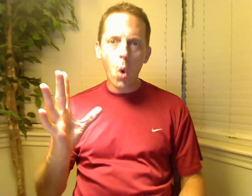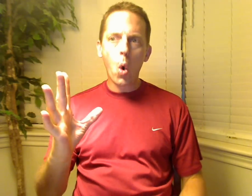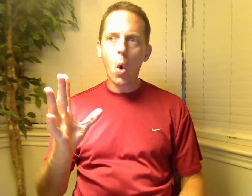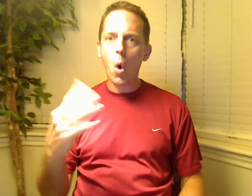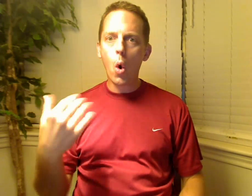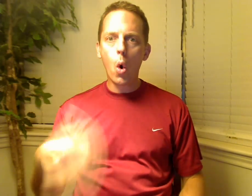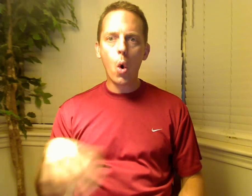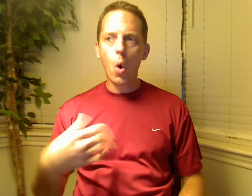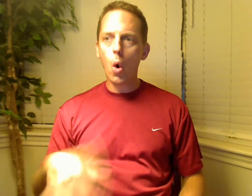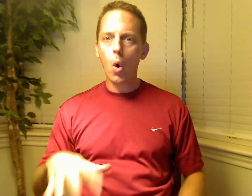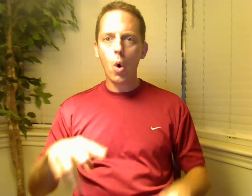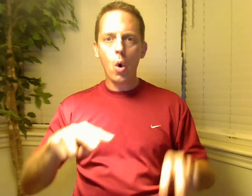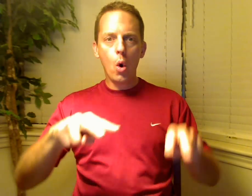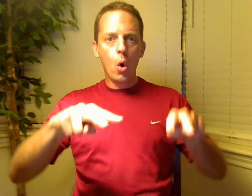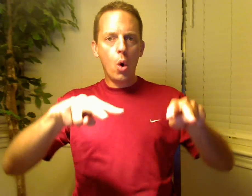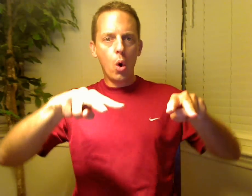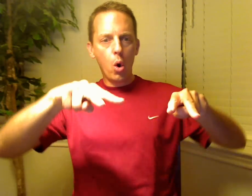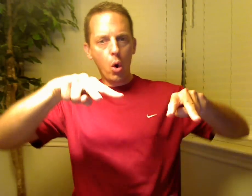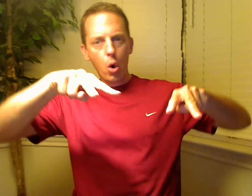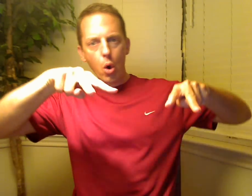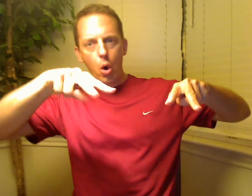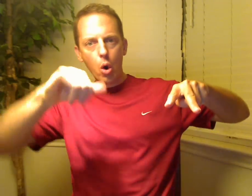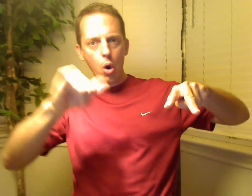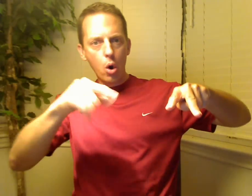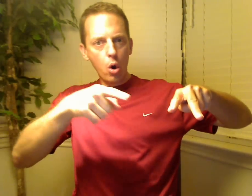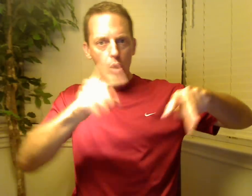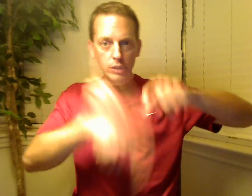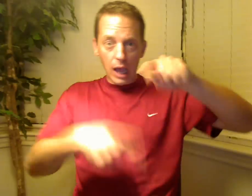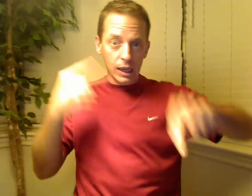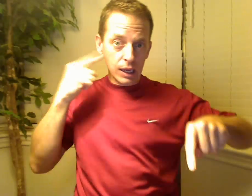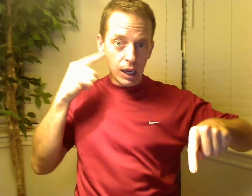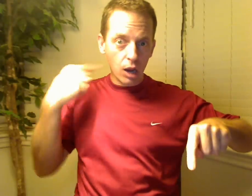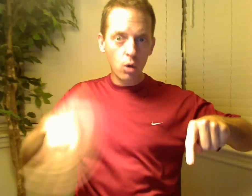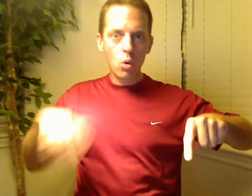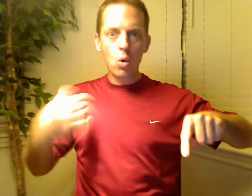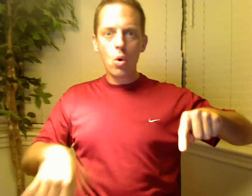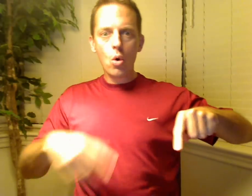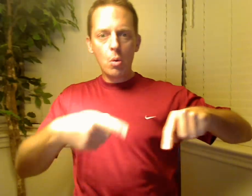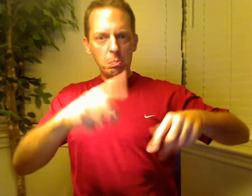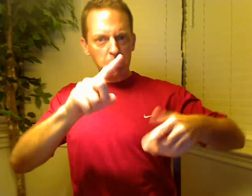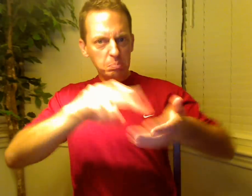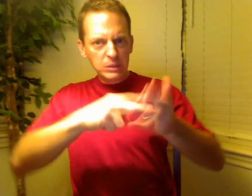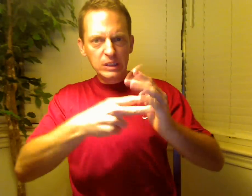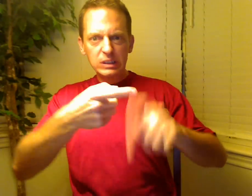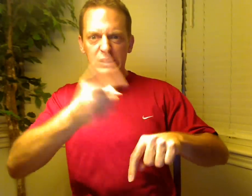it is really awful for them to know because to hear anything is very important.